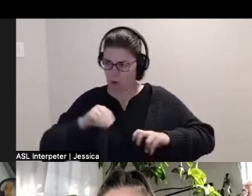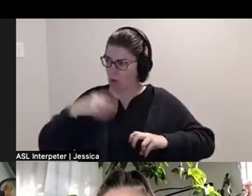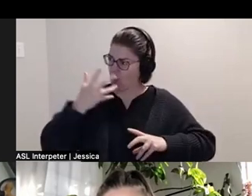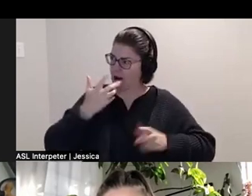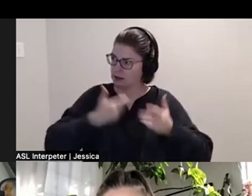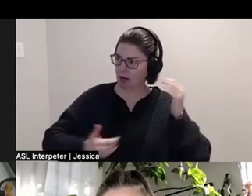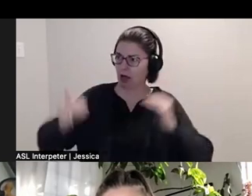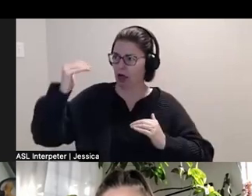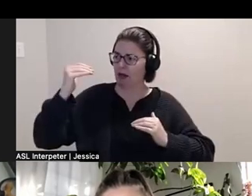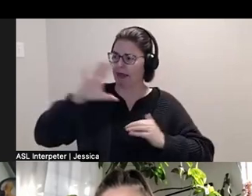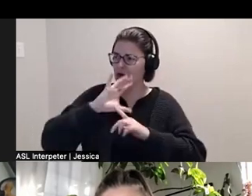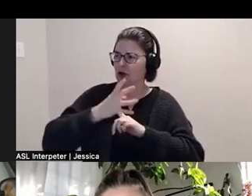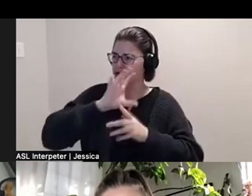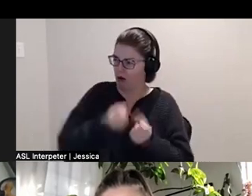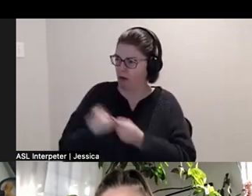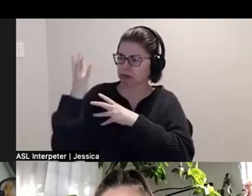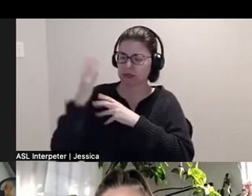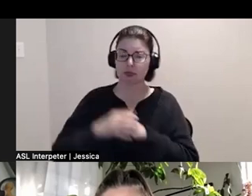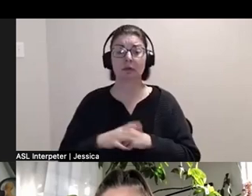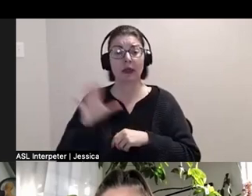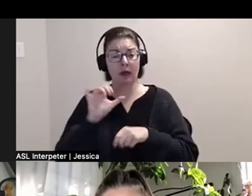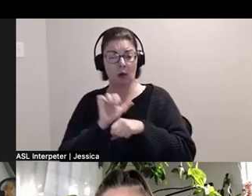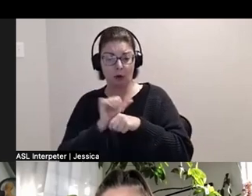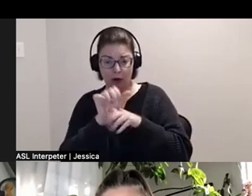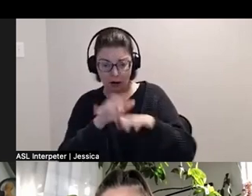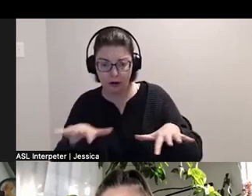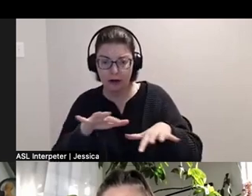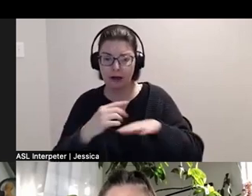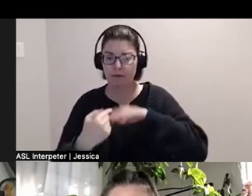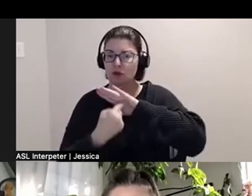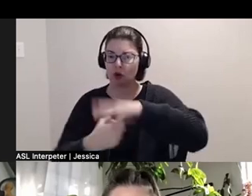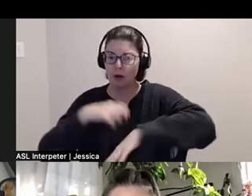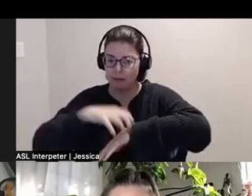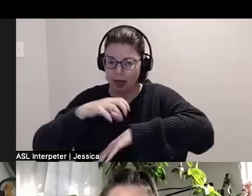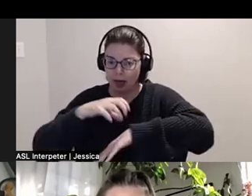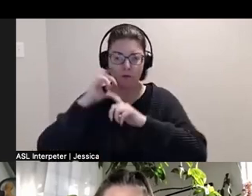Their curatorial work has been staged on PLATFORM centre for photographic and digital arts